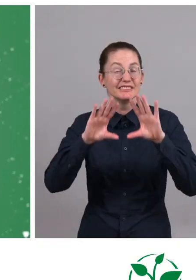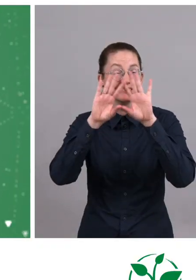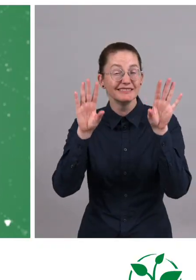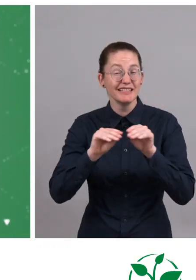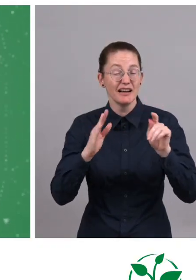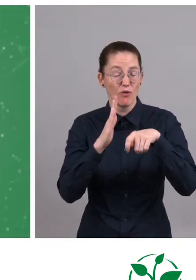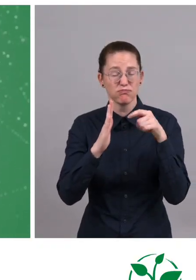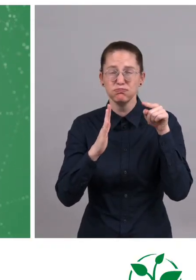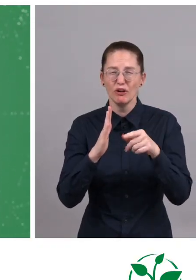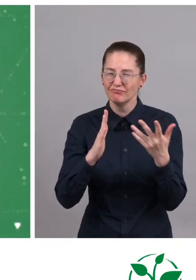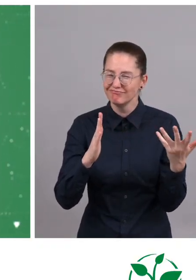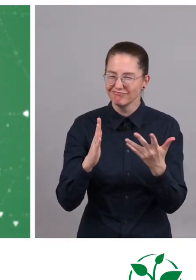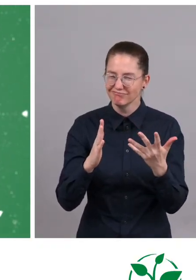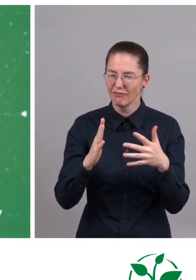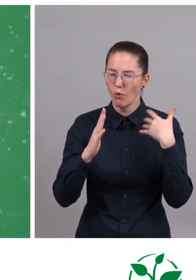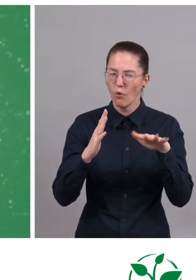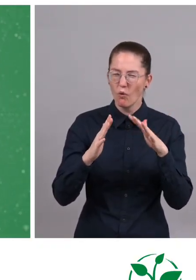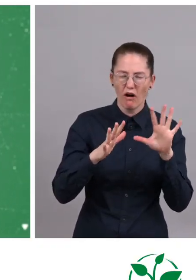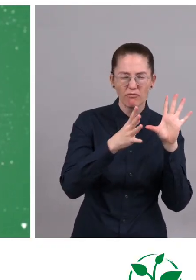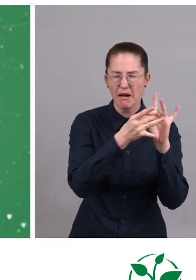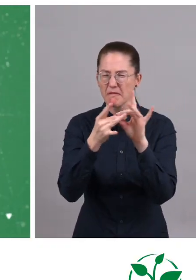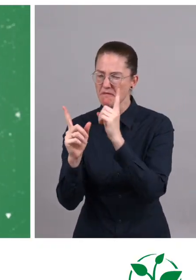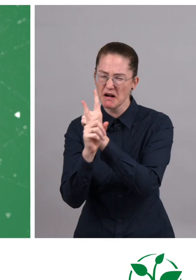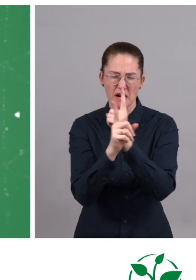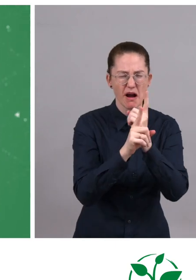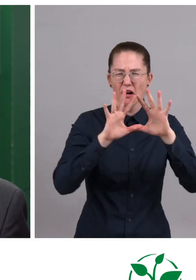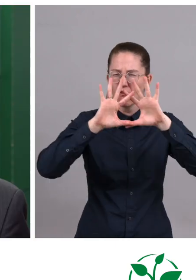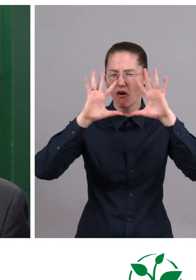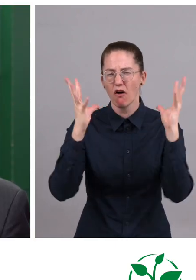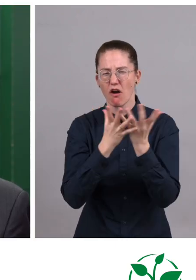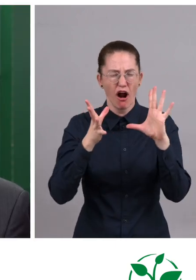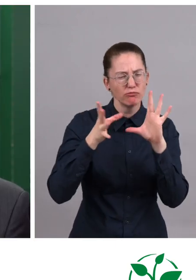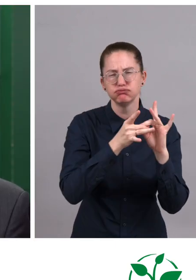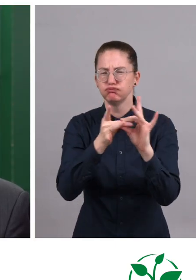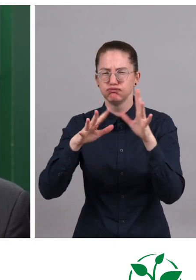The Zero Project is a global network, a global community. With the help of regional partnerships,